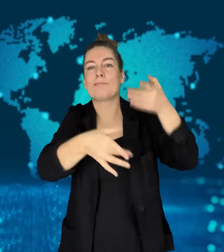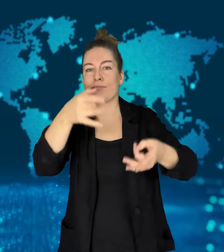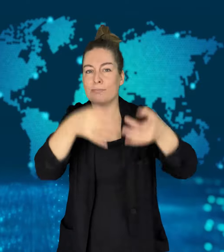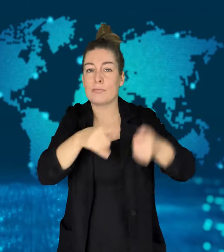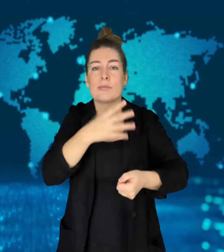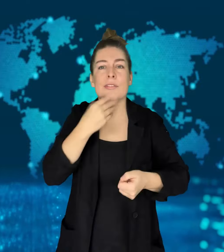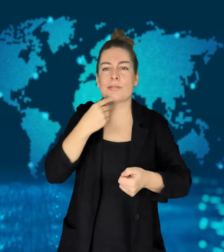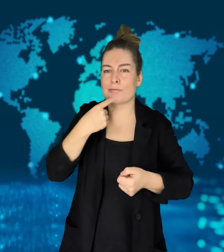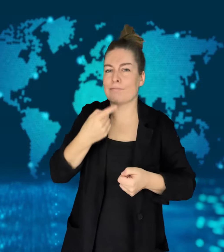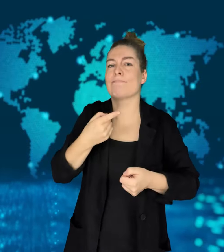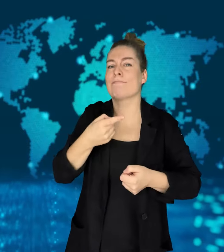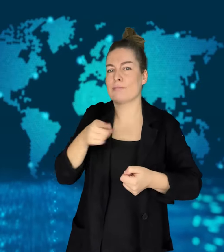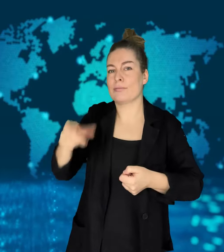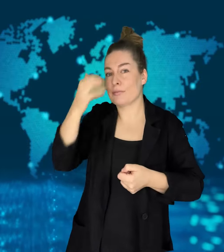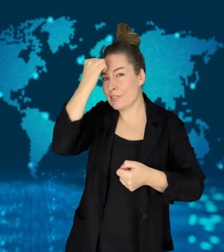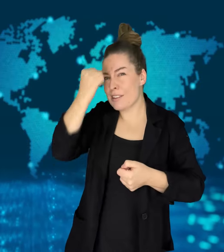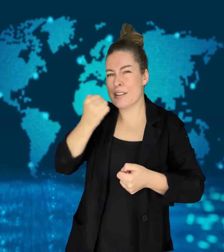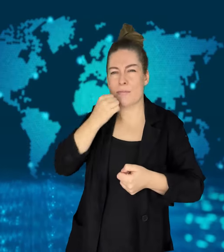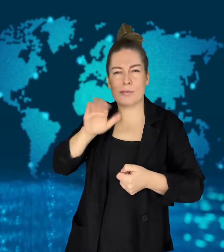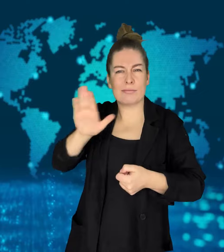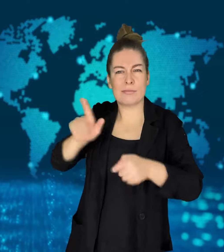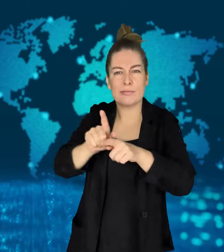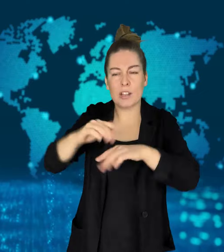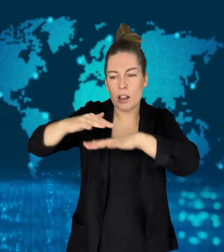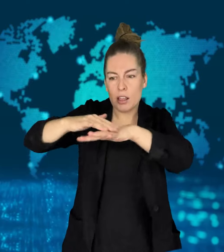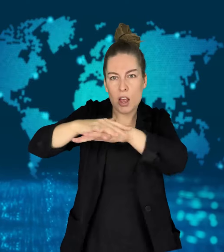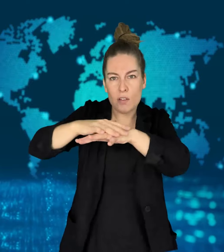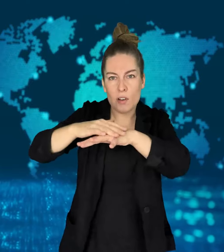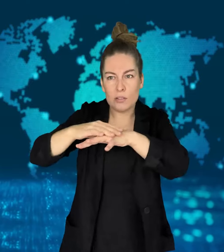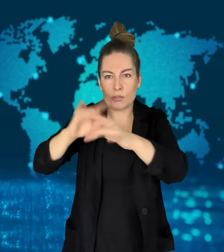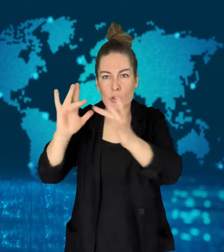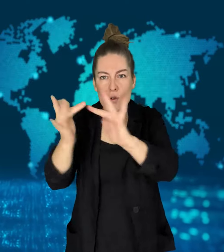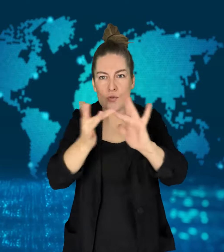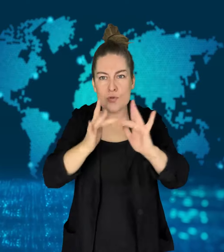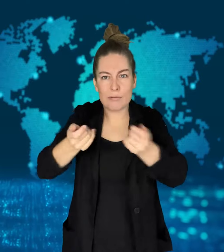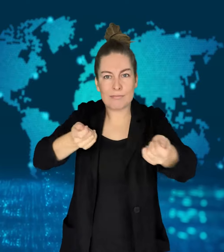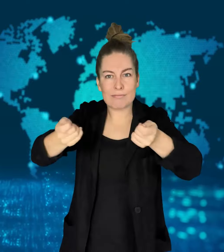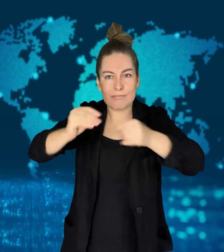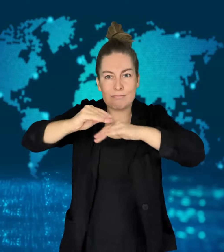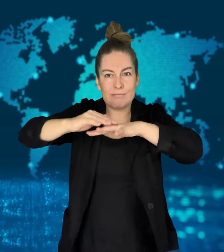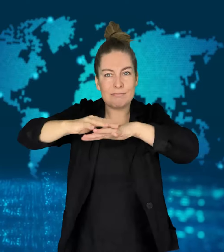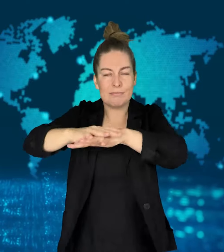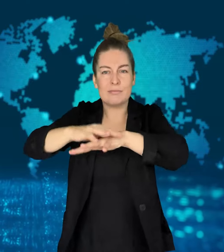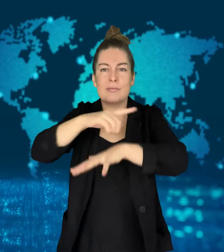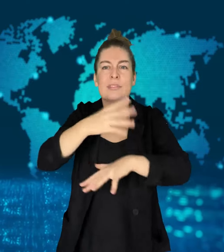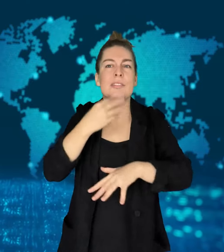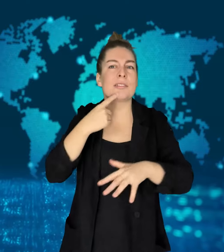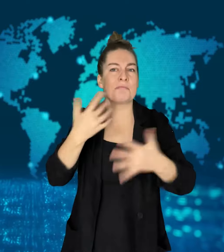an air traffic control base.